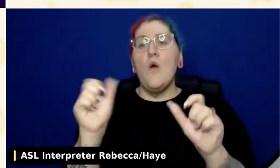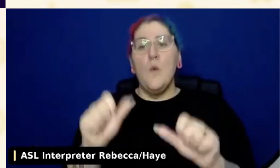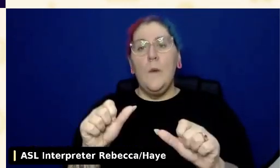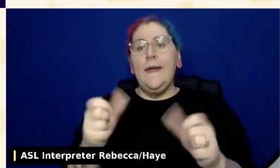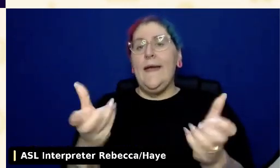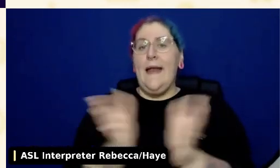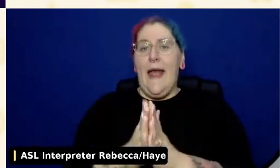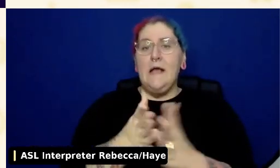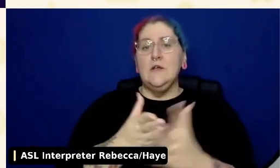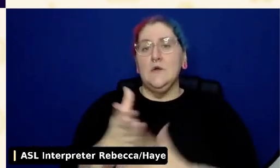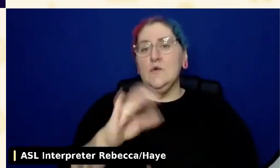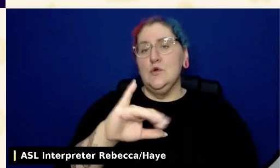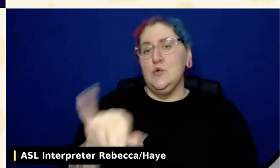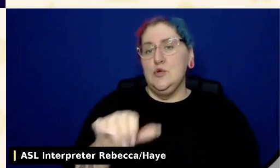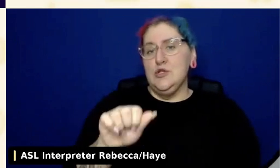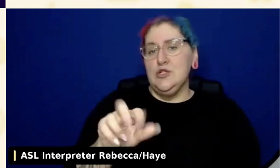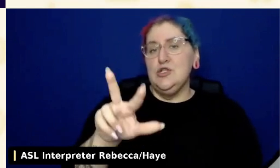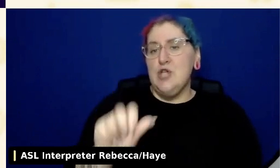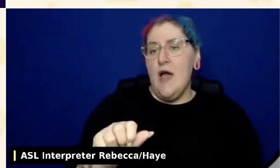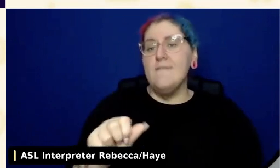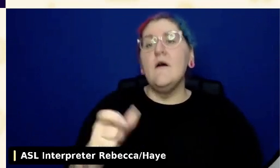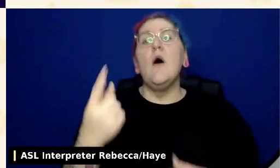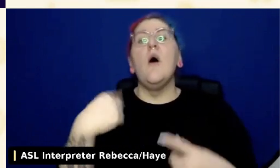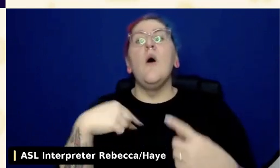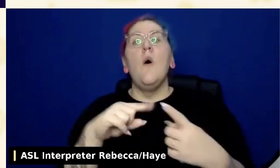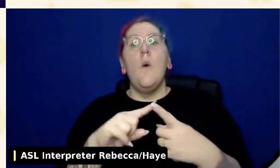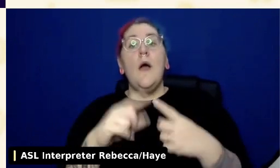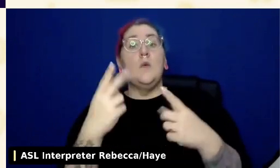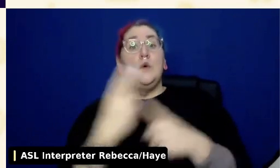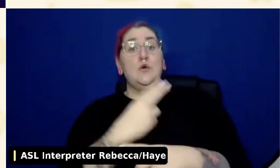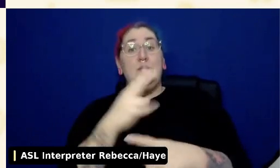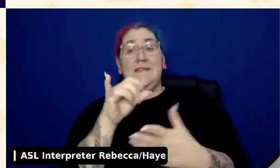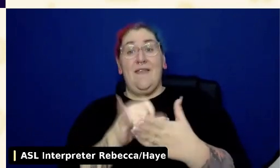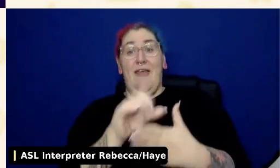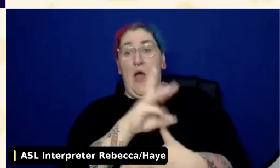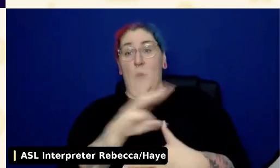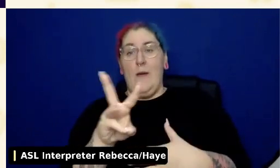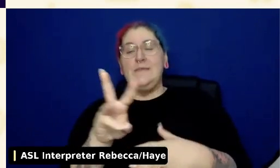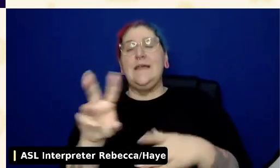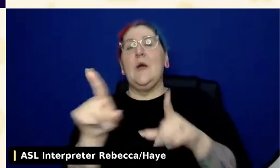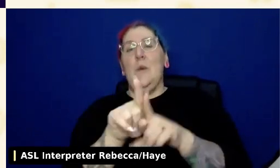With this website, we also added the ability to switch modes, and that's not necessary.